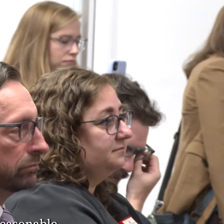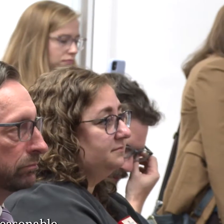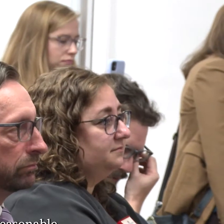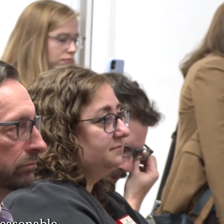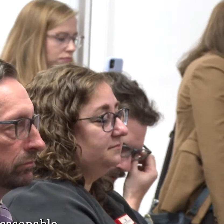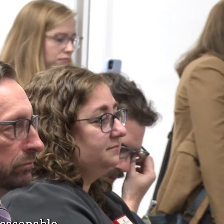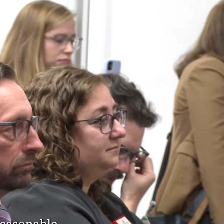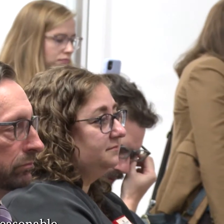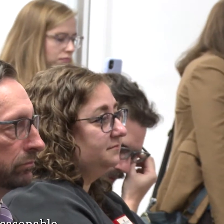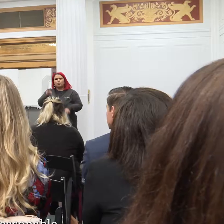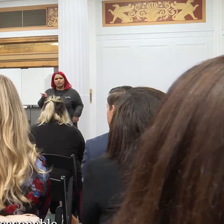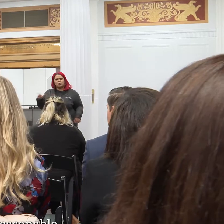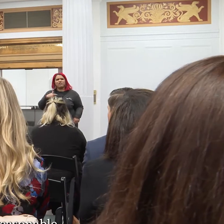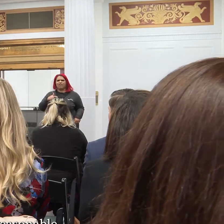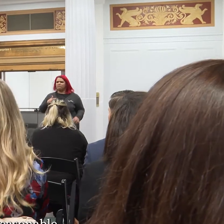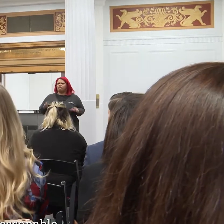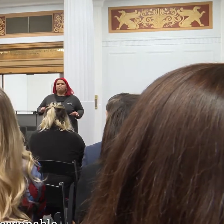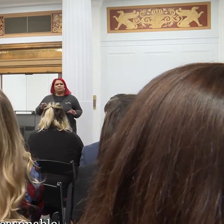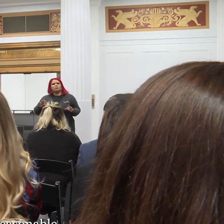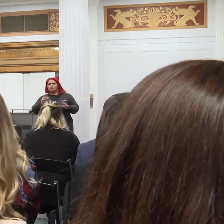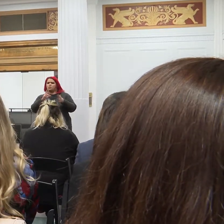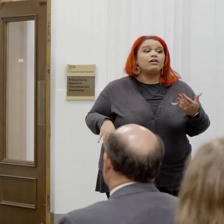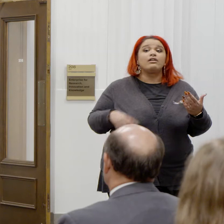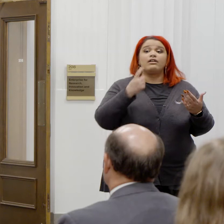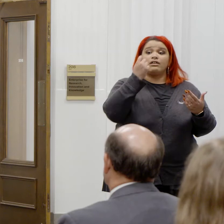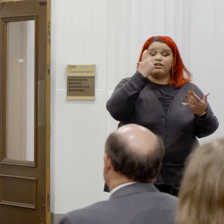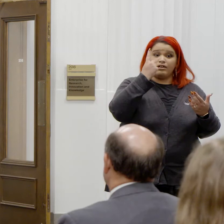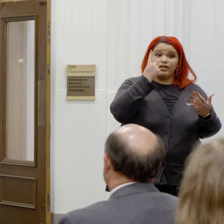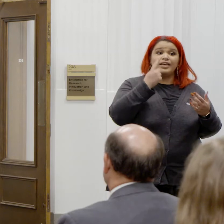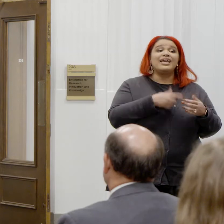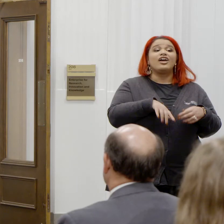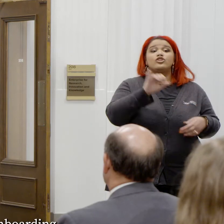Information on the reasonable accommodation process is provided in each job posting,